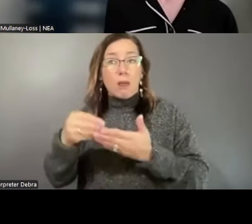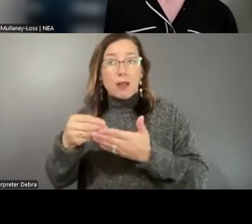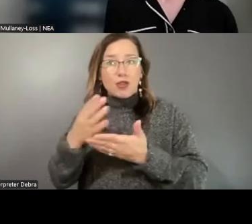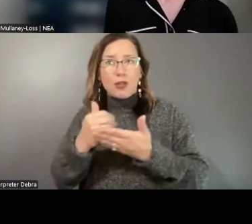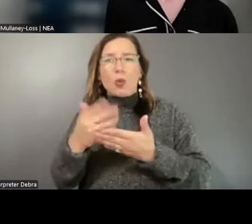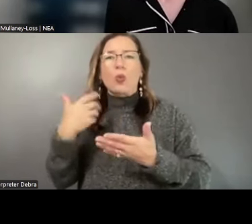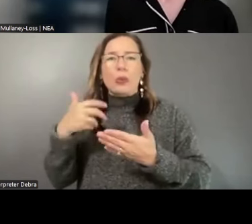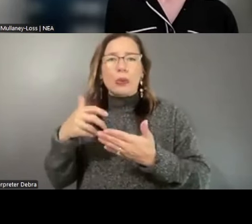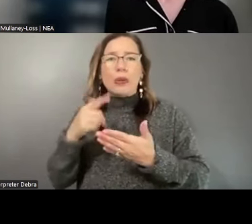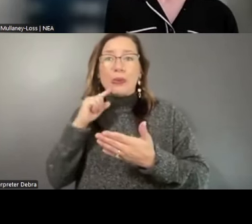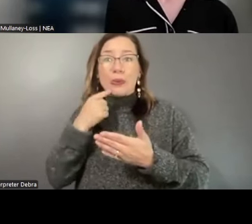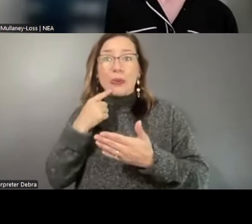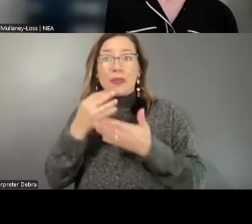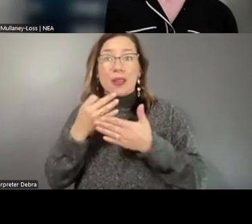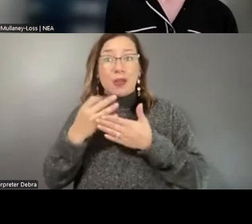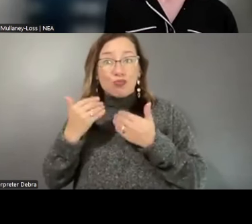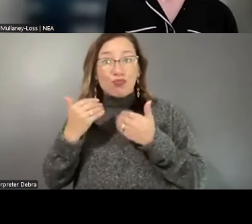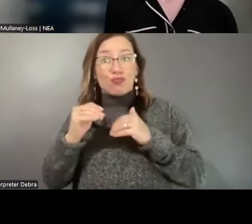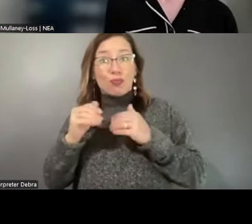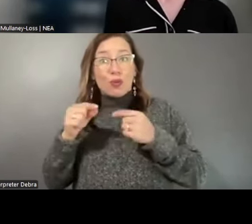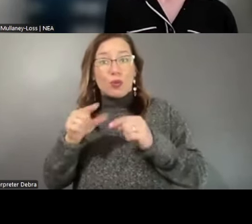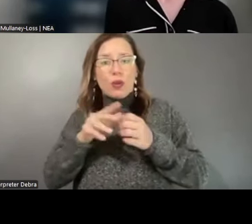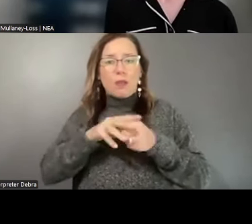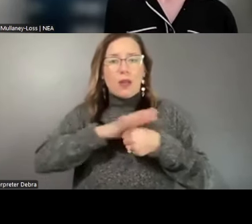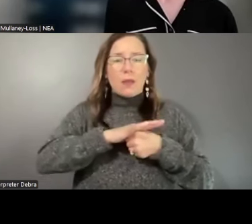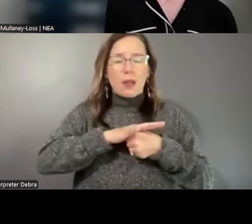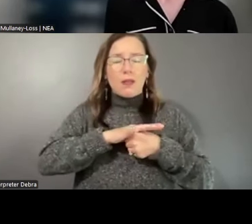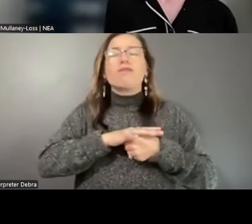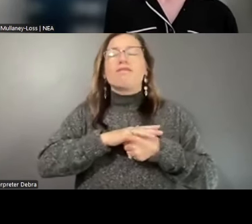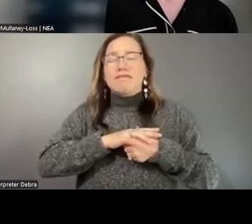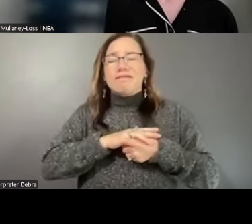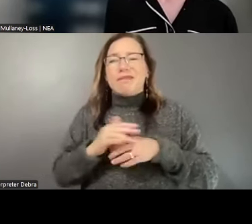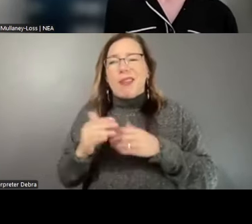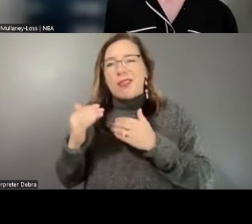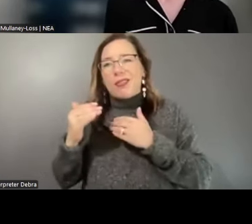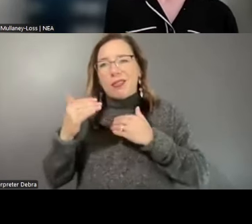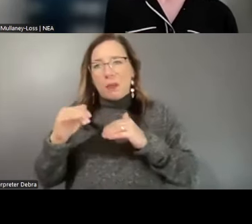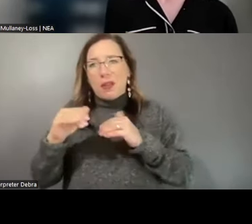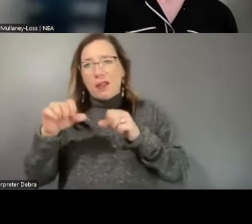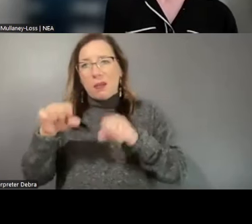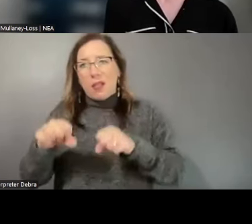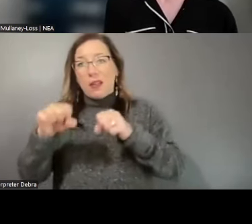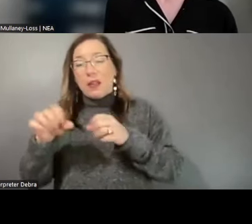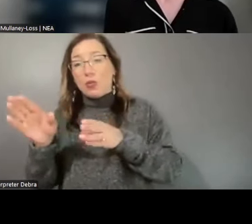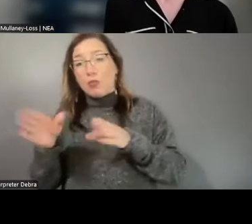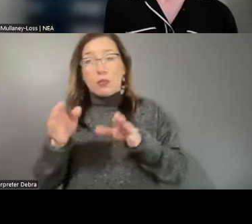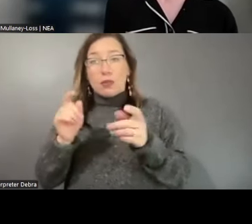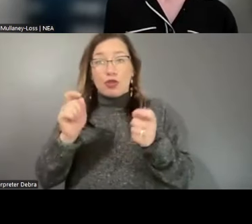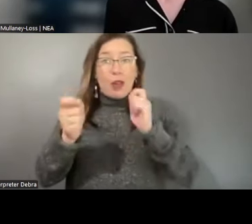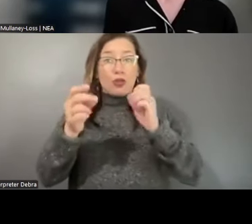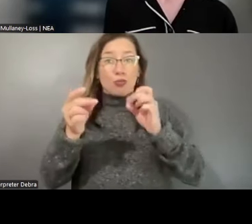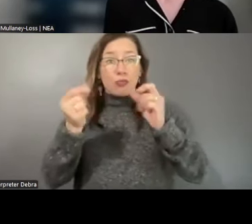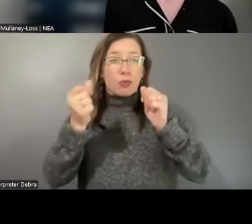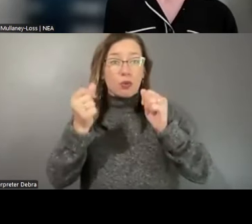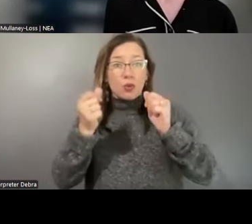constraints during the pandemic, which limited the ability to pivot quickly to virtual programming.